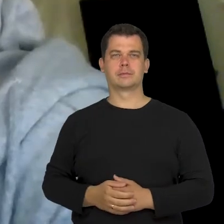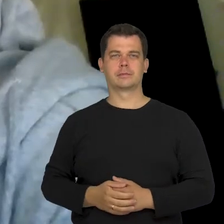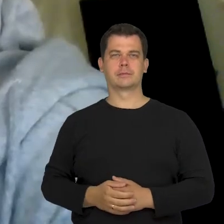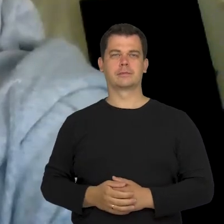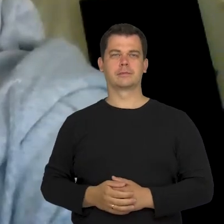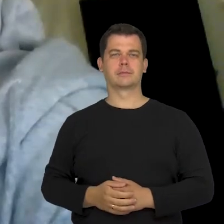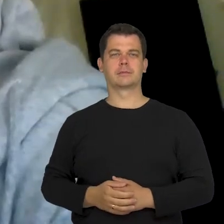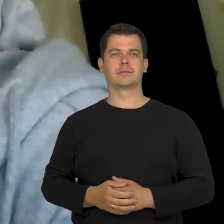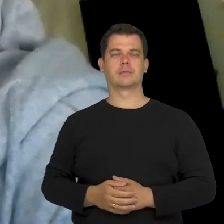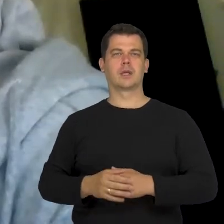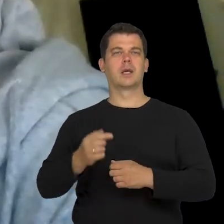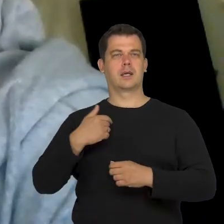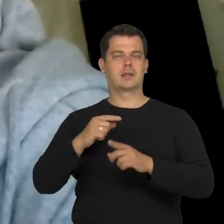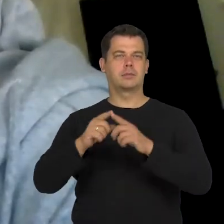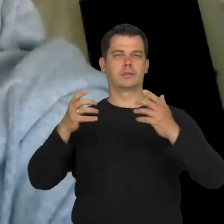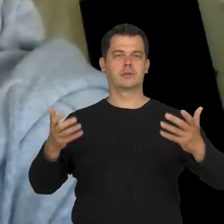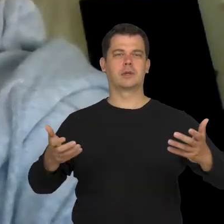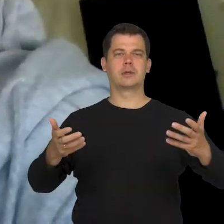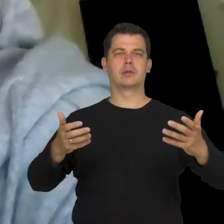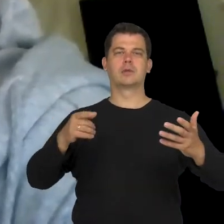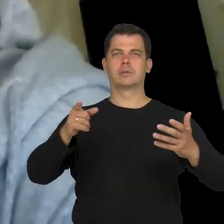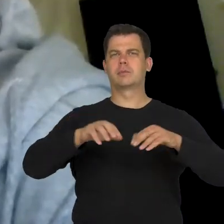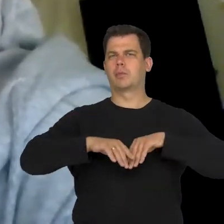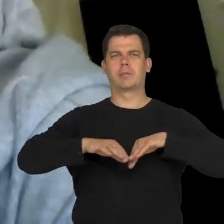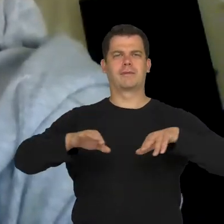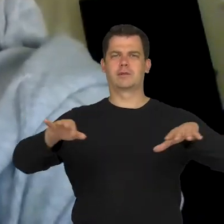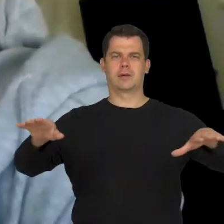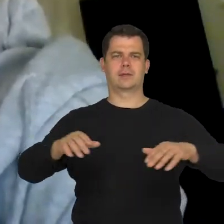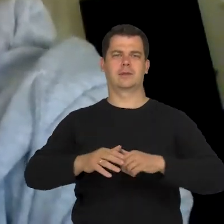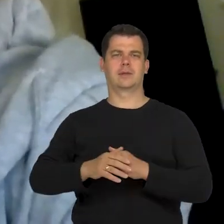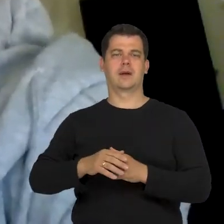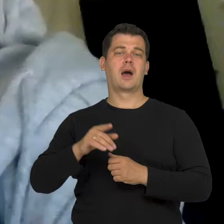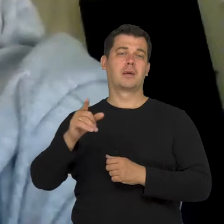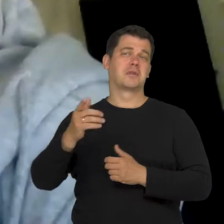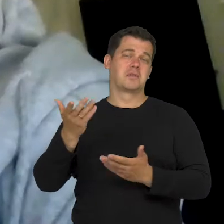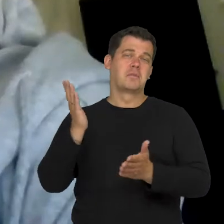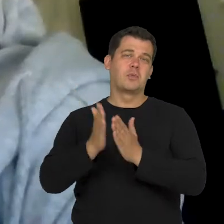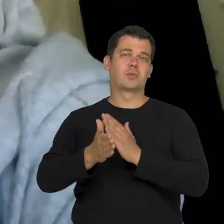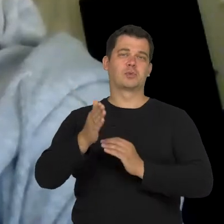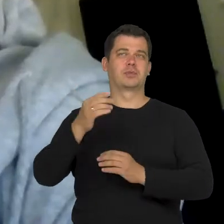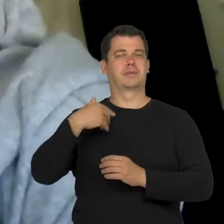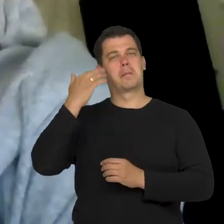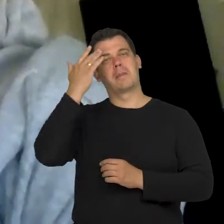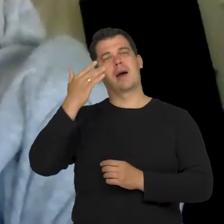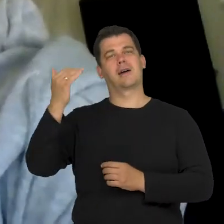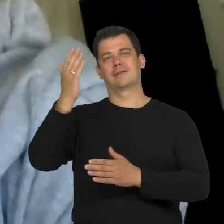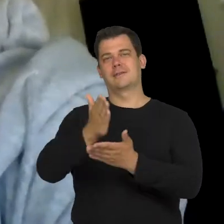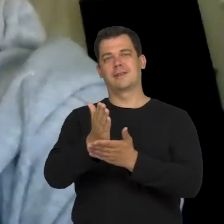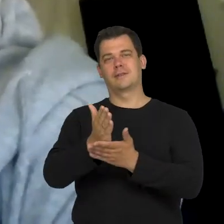So that this wouldn't be that common. But maybe it would be an utopia. That's all.